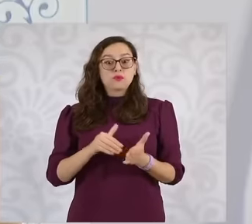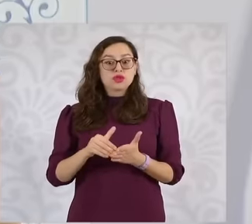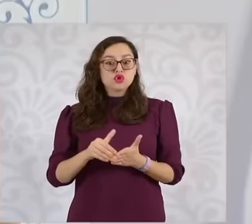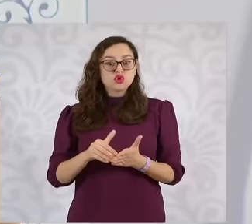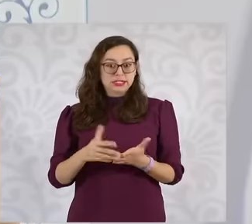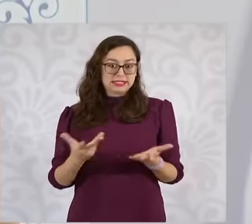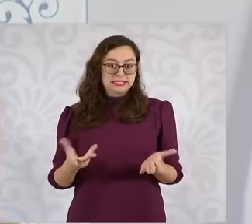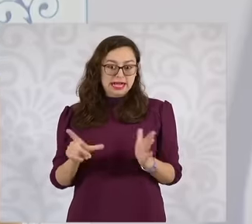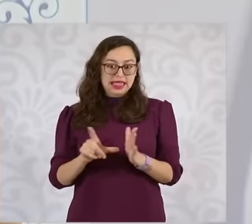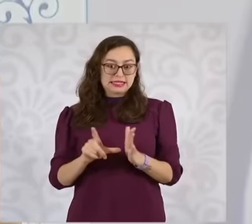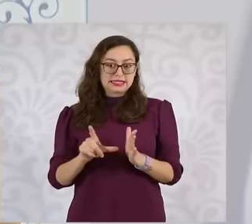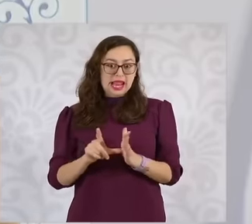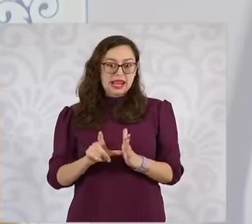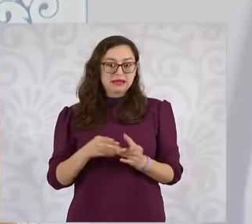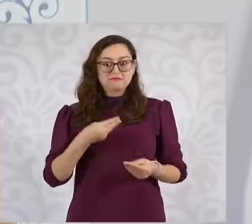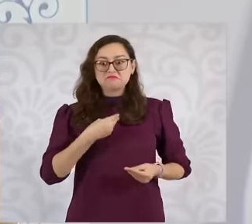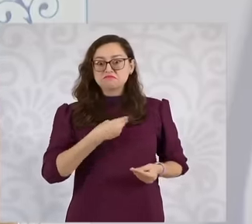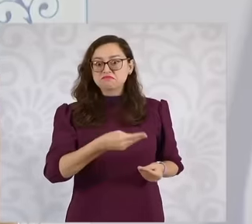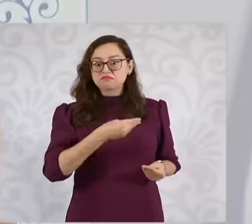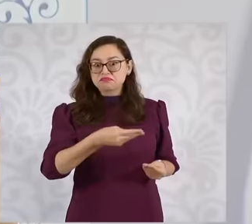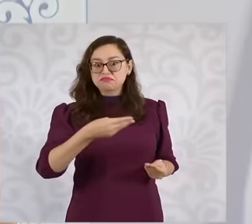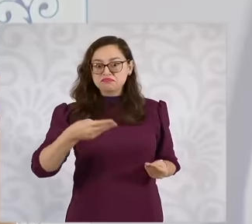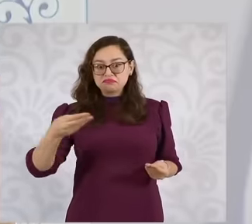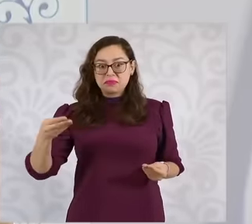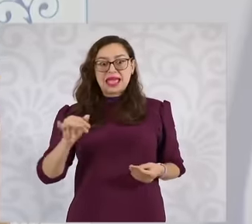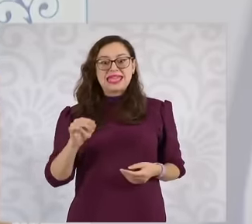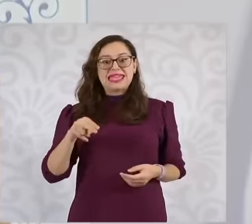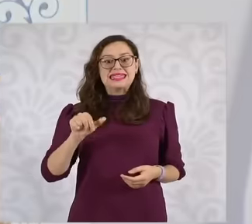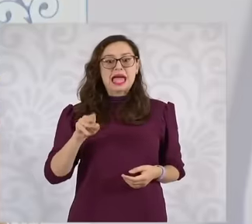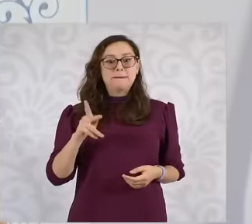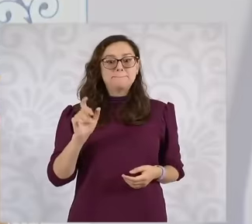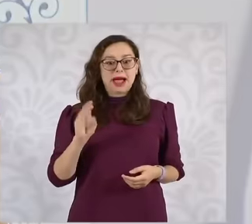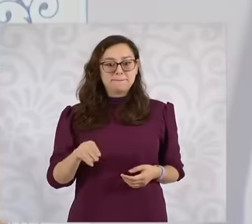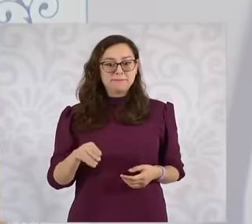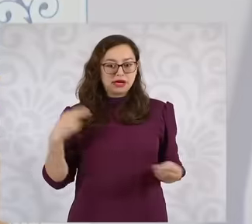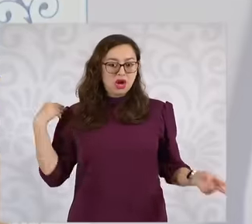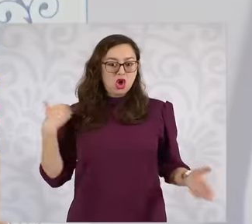people who have already had the inapam credential for two years. We have already taken it